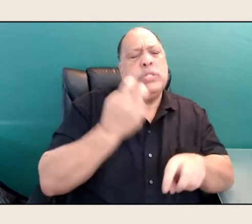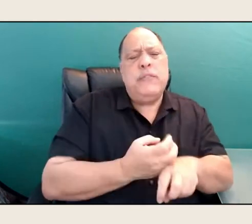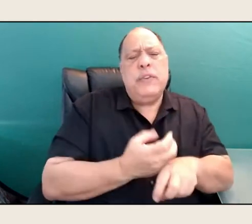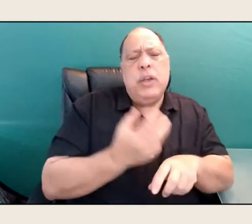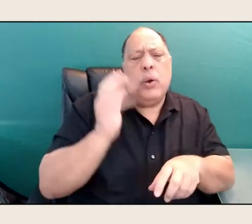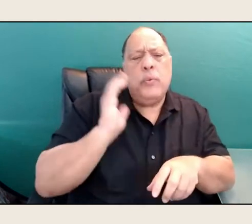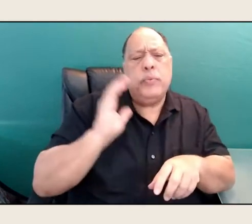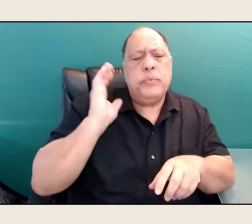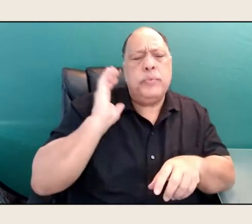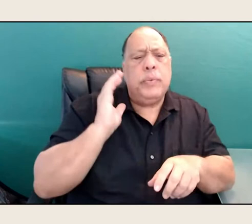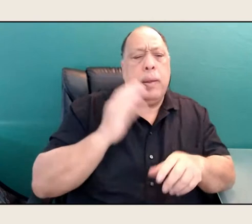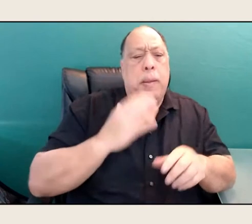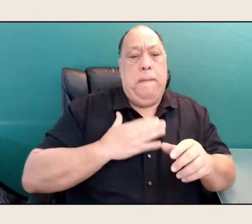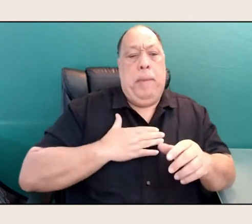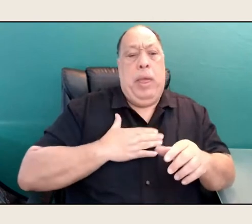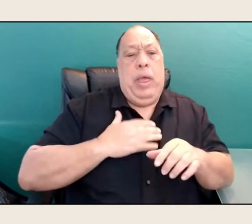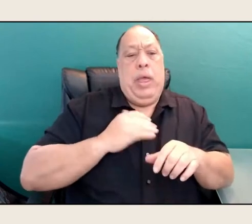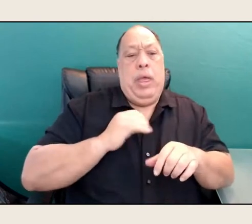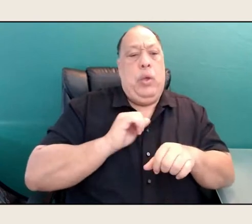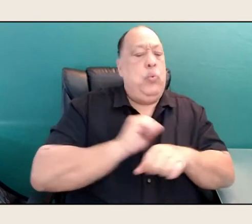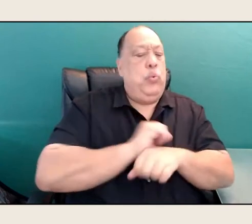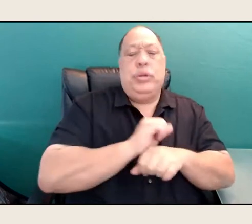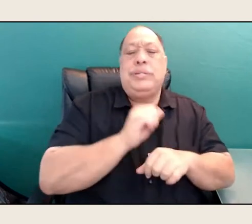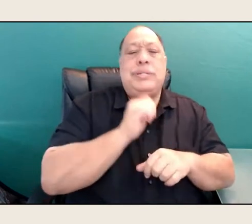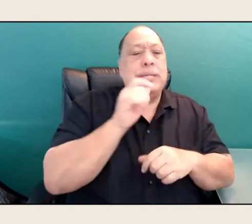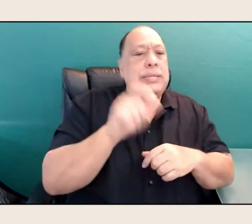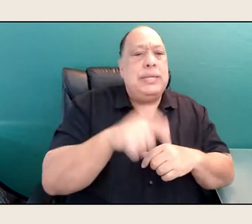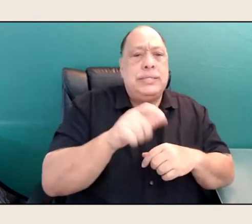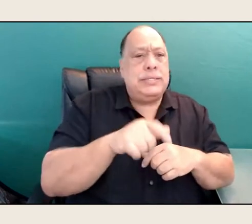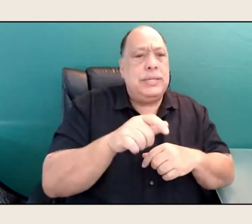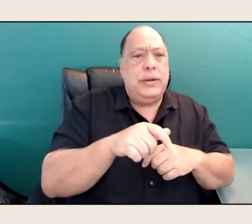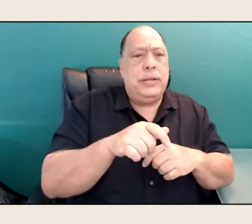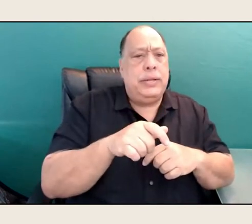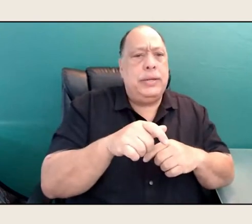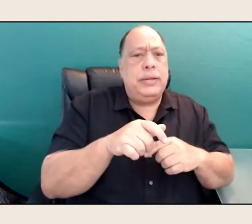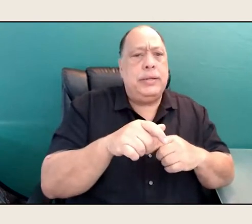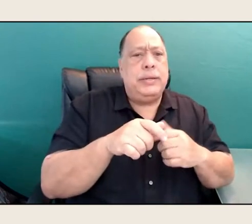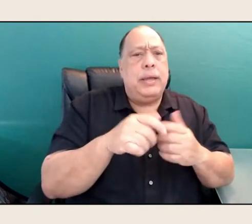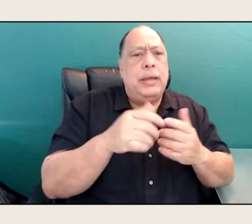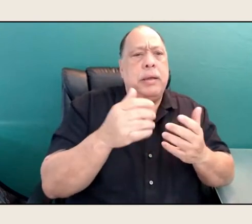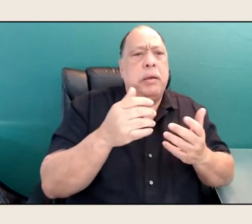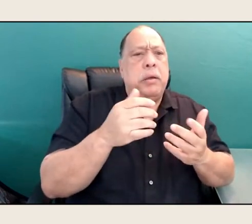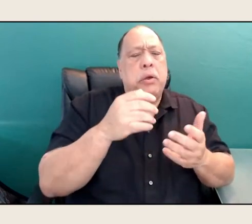my work does not necessarily, I'm familiar with Greek, Roman myths, et cetera,